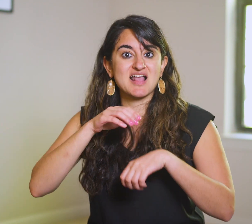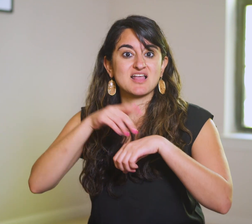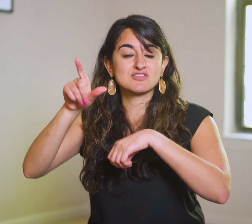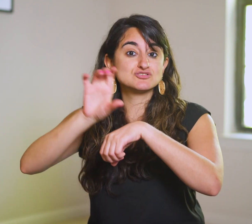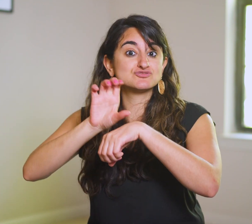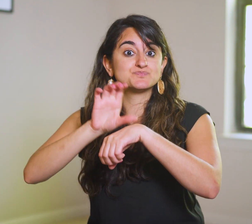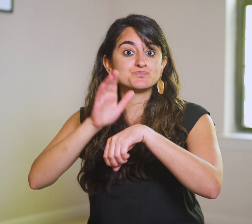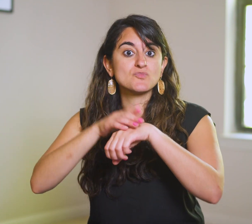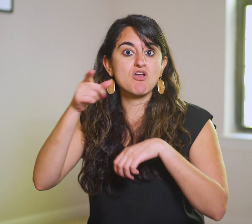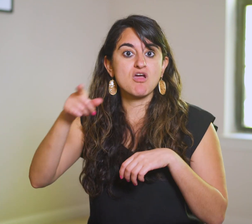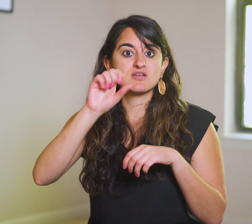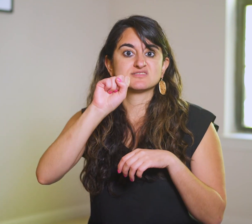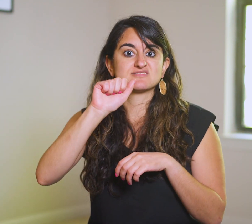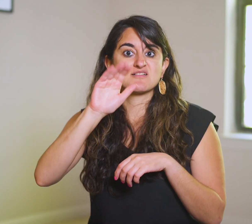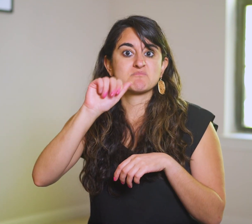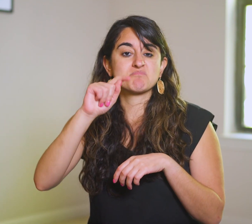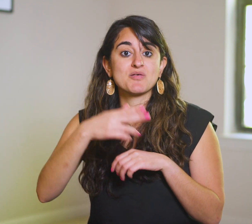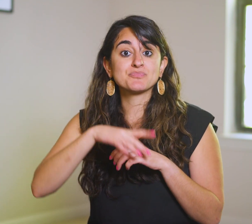at the synagogue on a Sabbath.